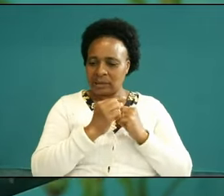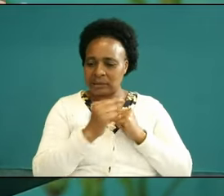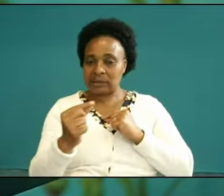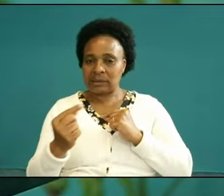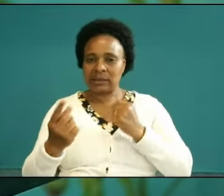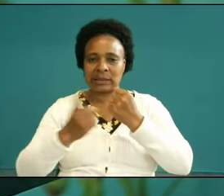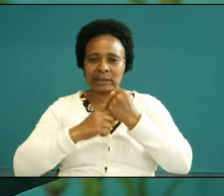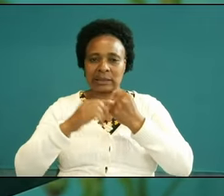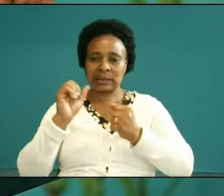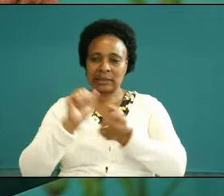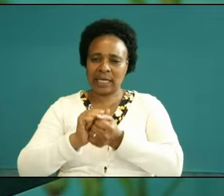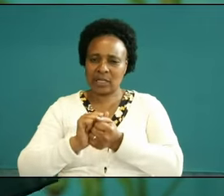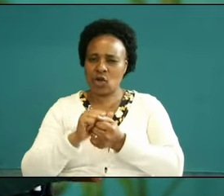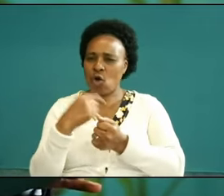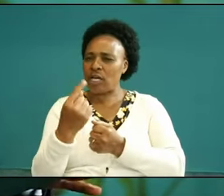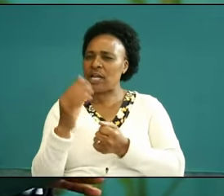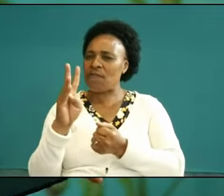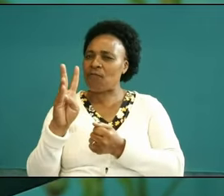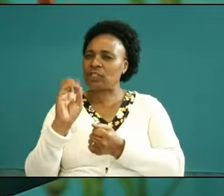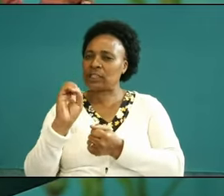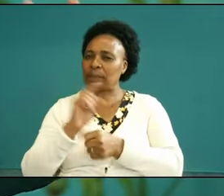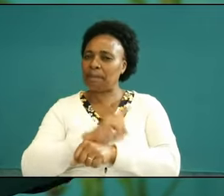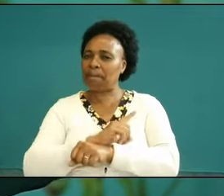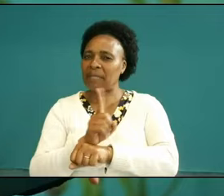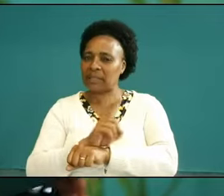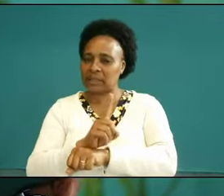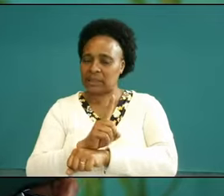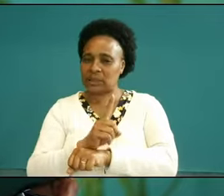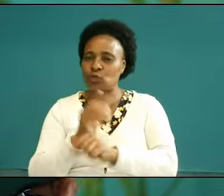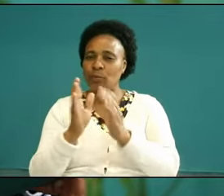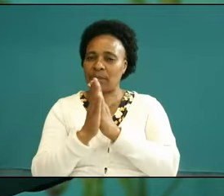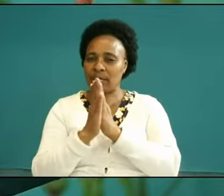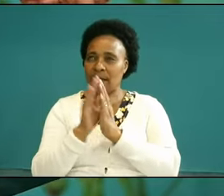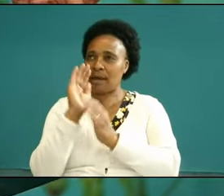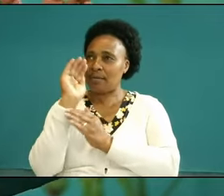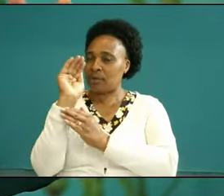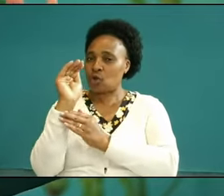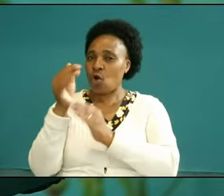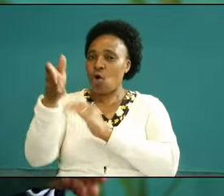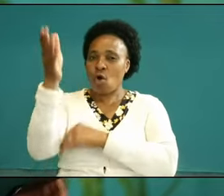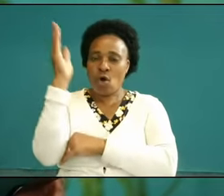morning 4 minutes of being before the Lord just begin the day with the Lord don't get strengthened